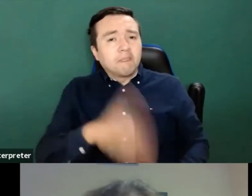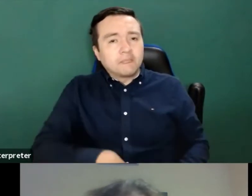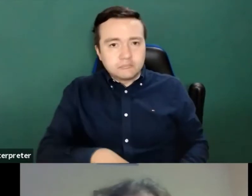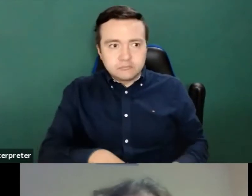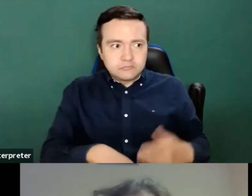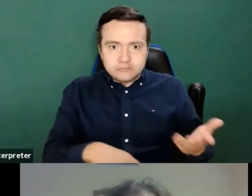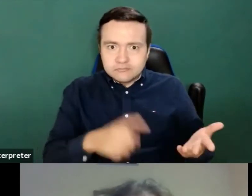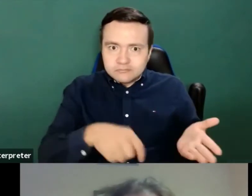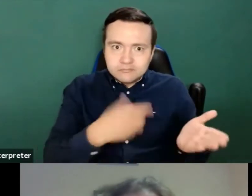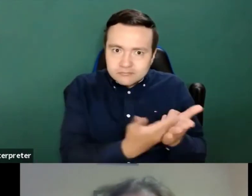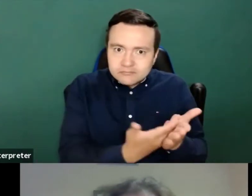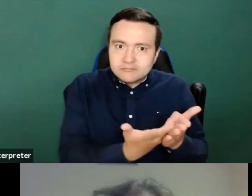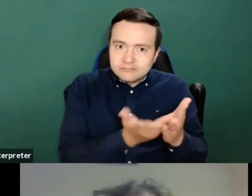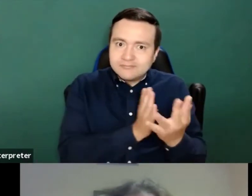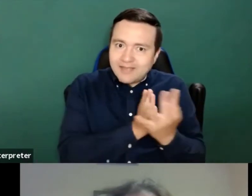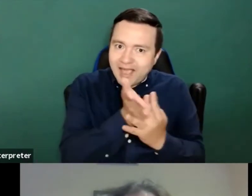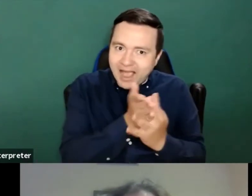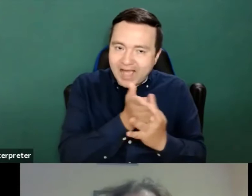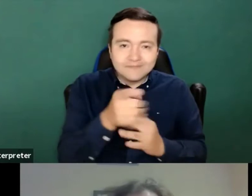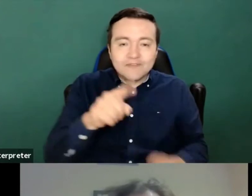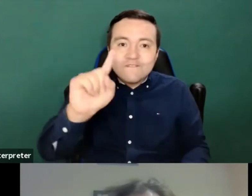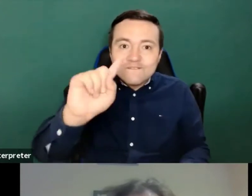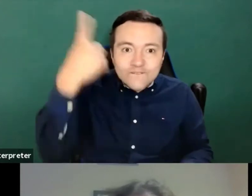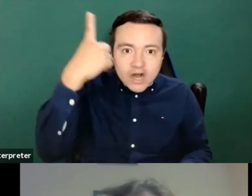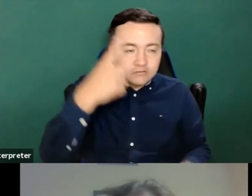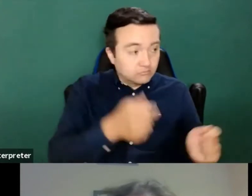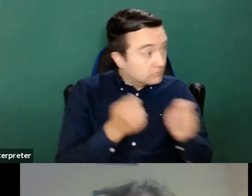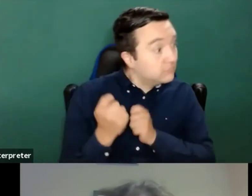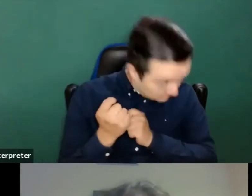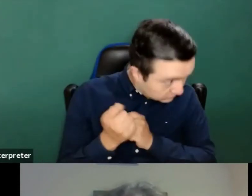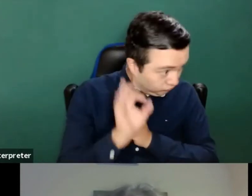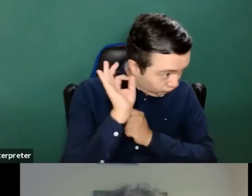I mean, this is should be in first place, we need this accessible.